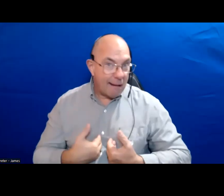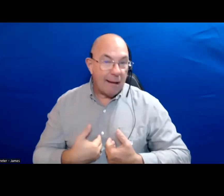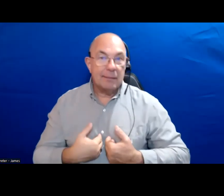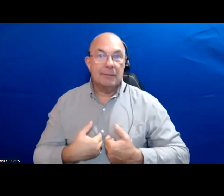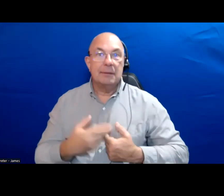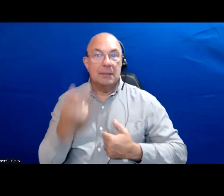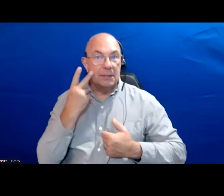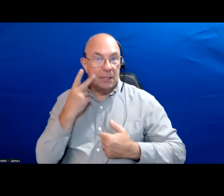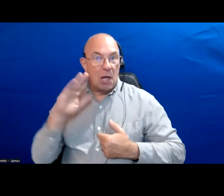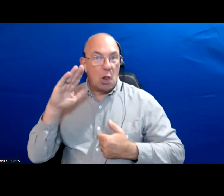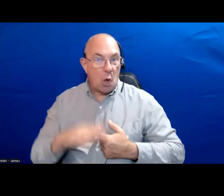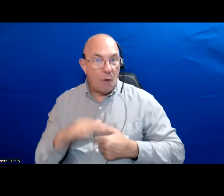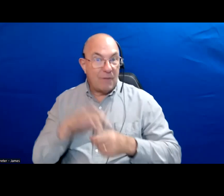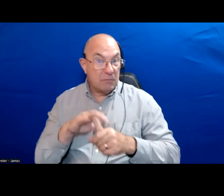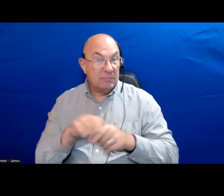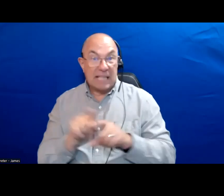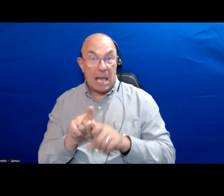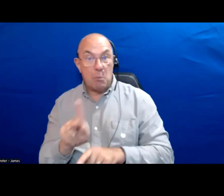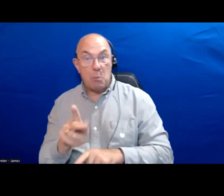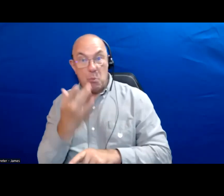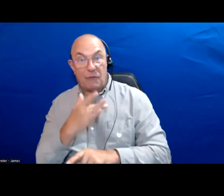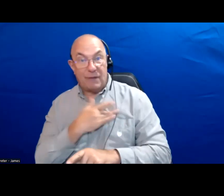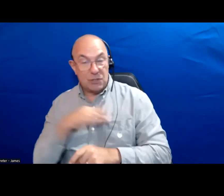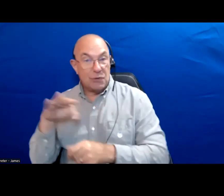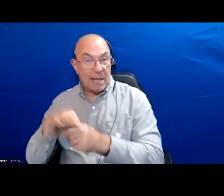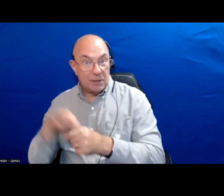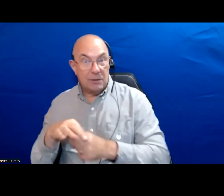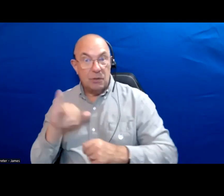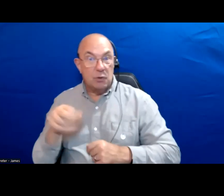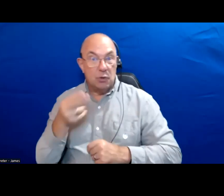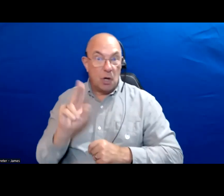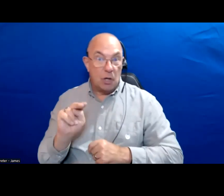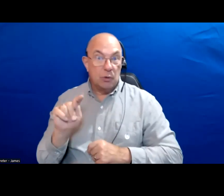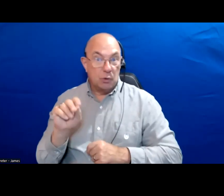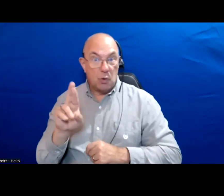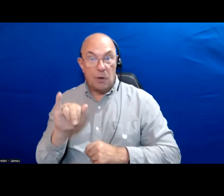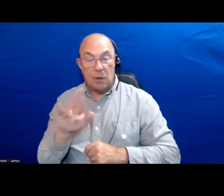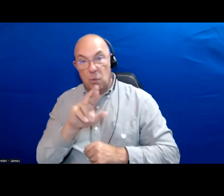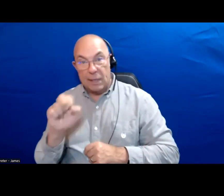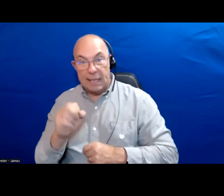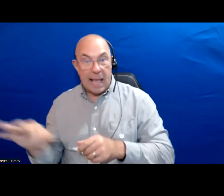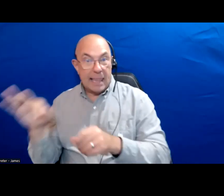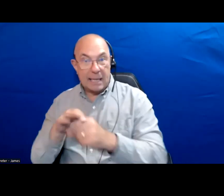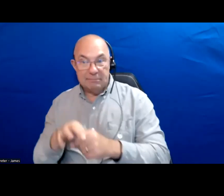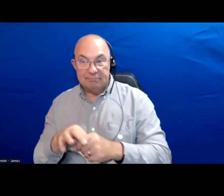turnout also the provincial election. It looked like John Dorey is going to be reelected and there was not going to be incumbent who